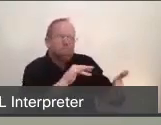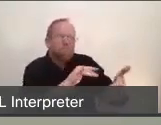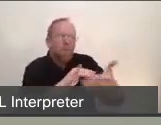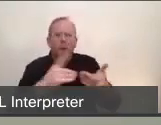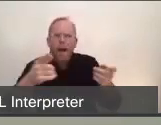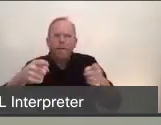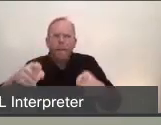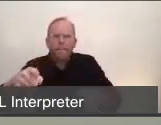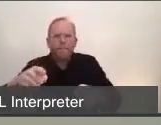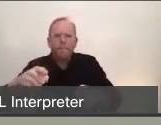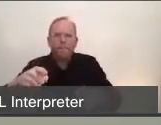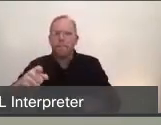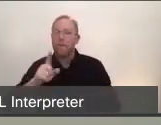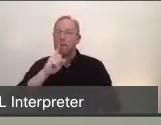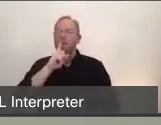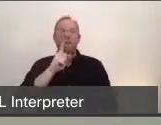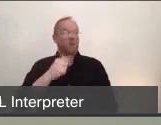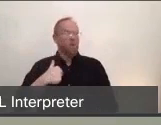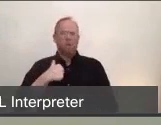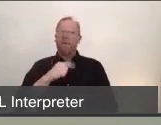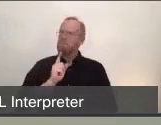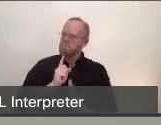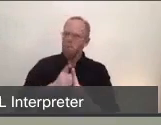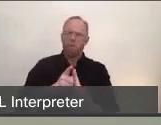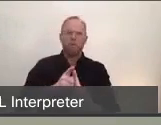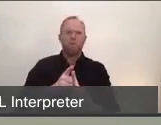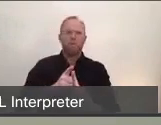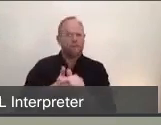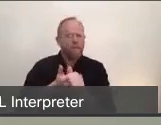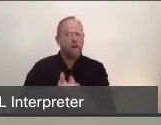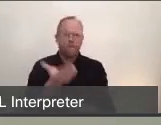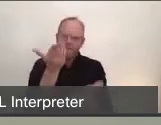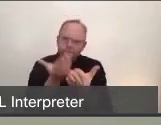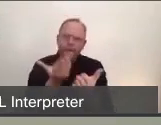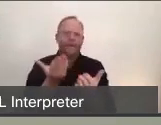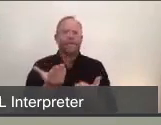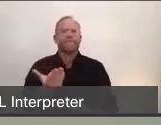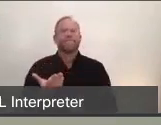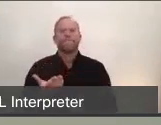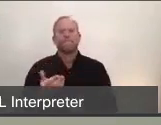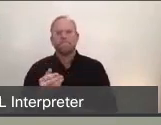to be both fact-based and science-based in our policymaking, and it was really challenging. As many of you know today,